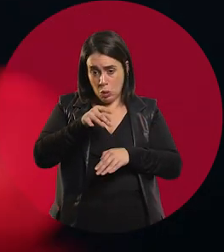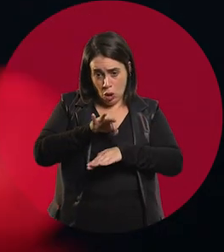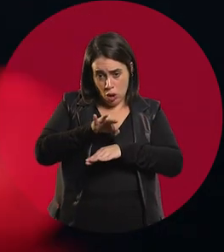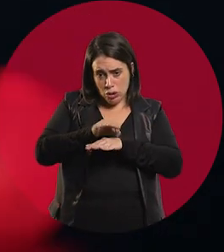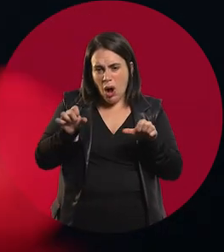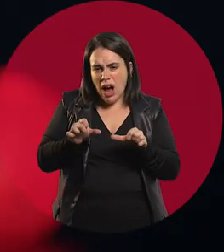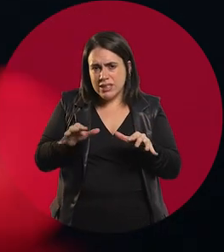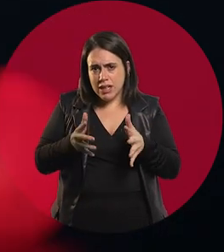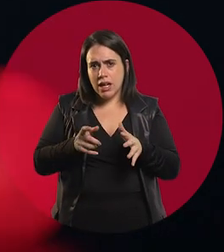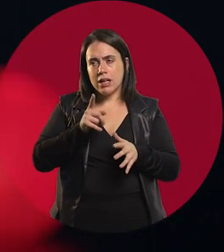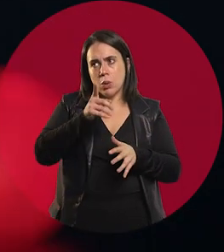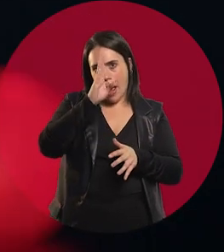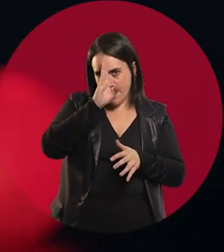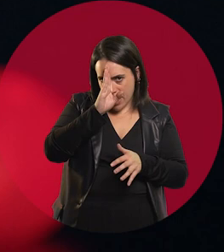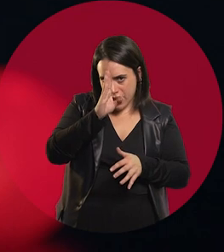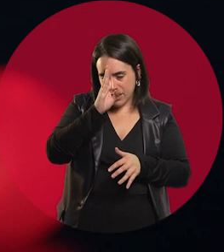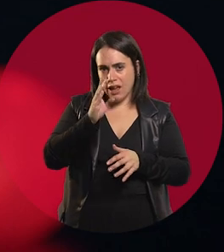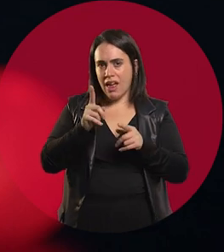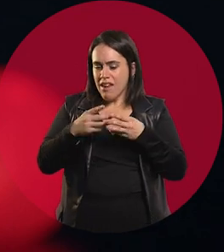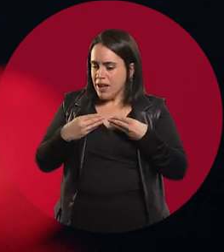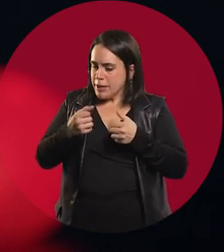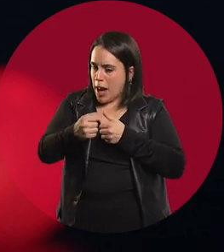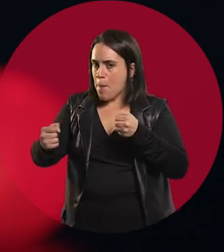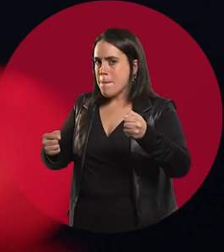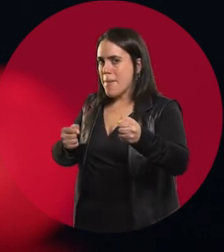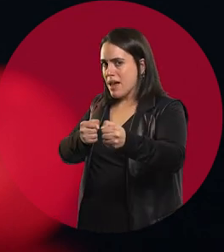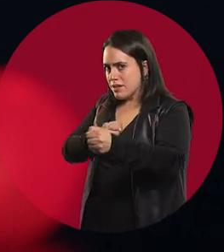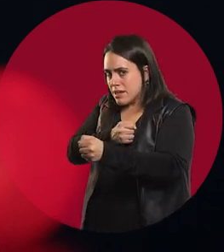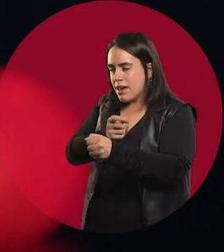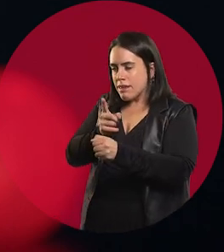an apprenticeship in empathy. That's it, basically.